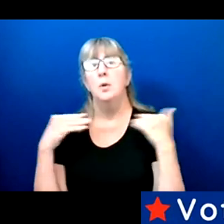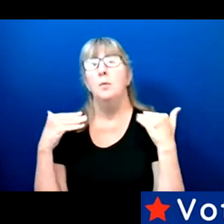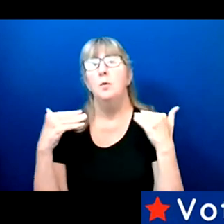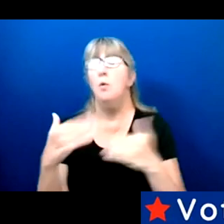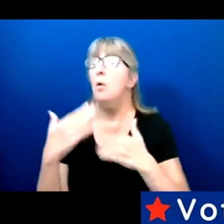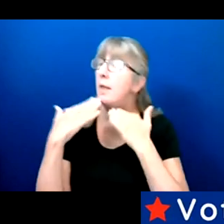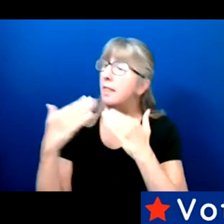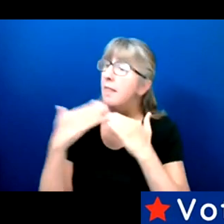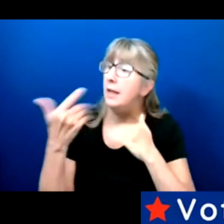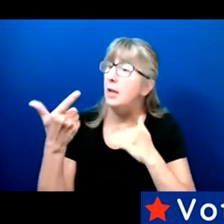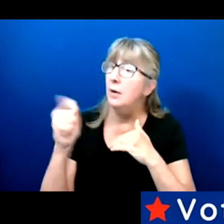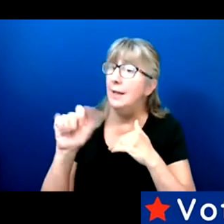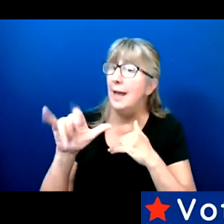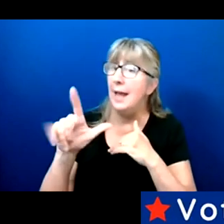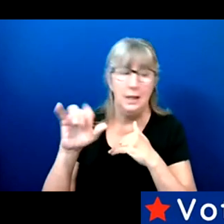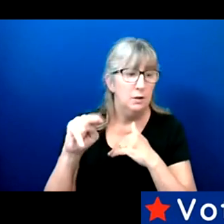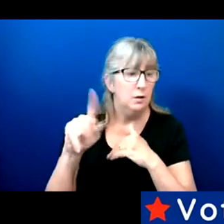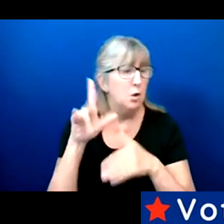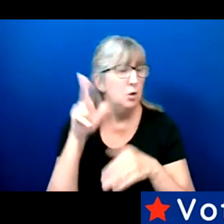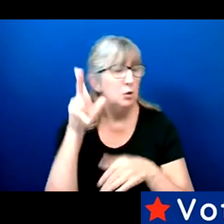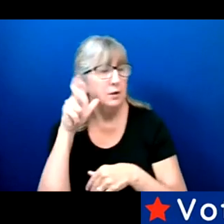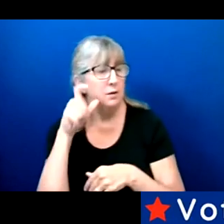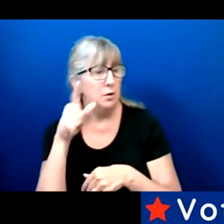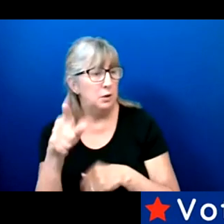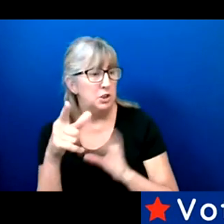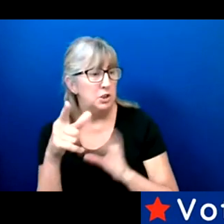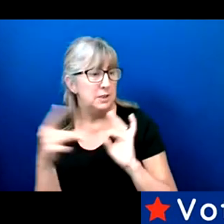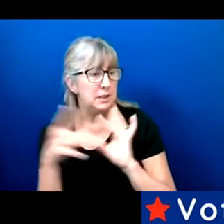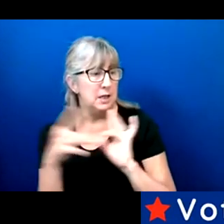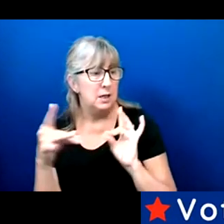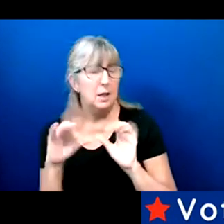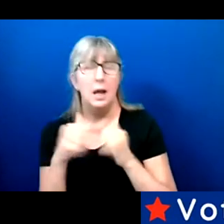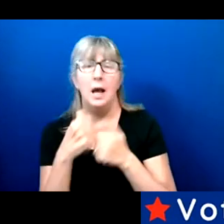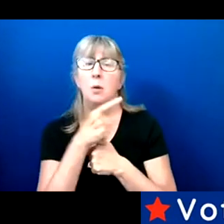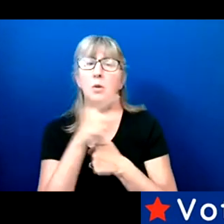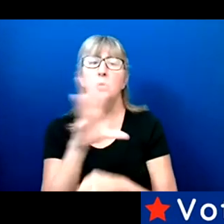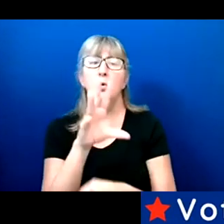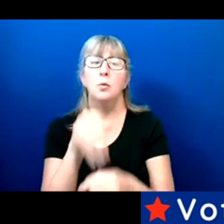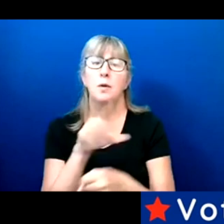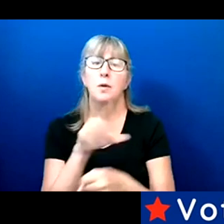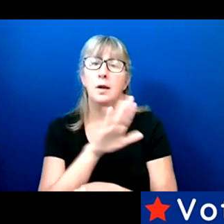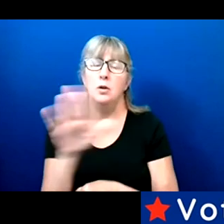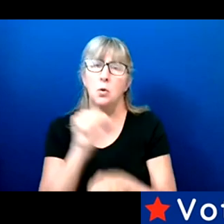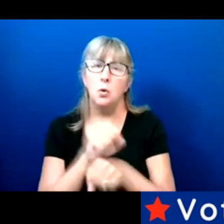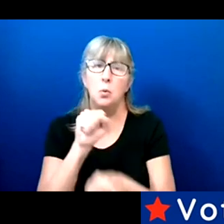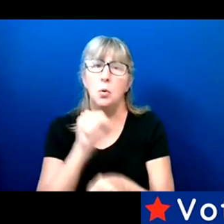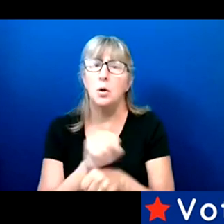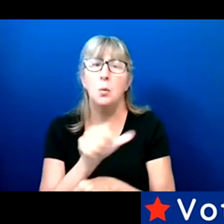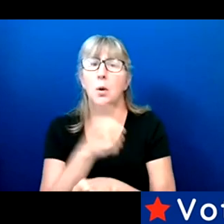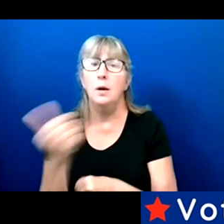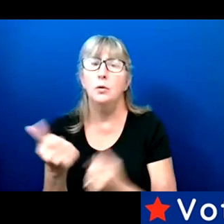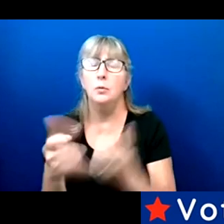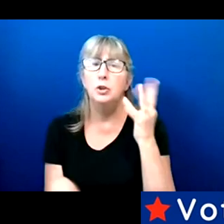Listening to what Teresa and Gaylon said, Cedric, how would you add to this question that was posed?